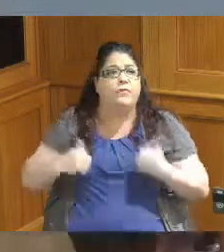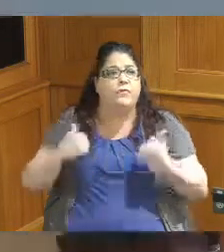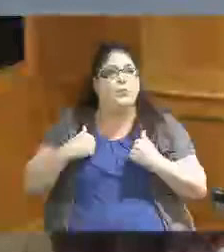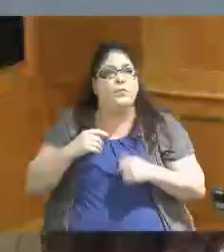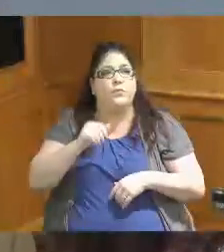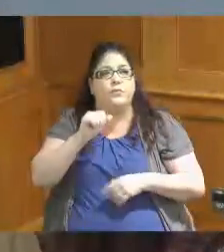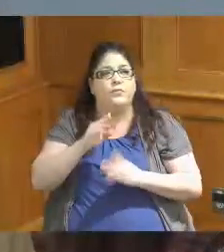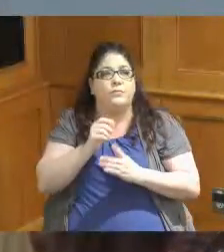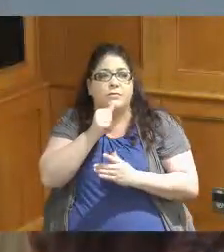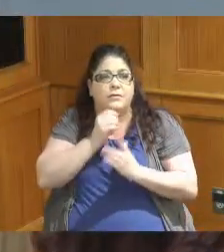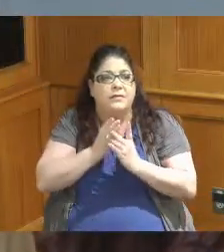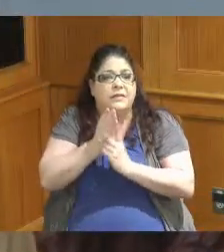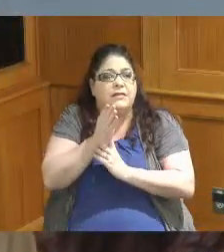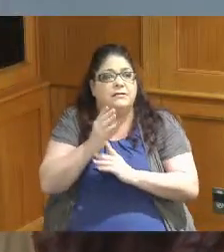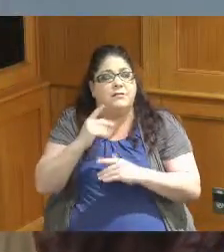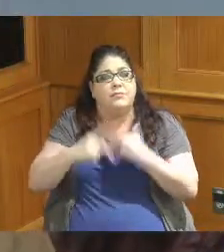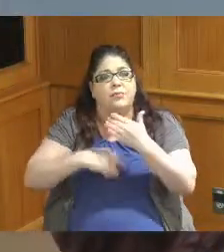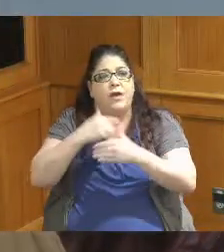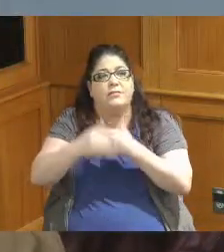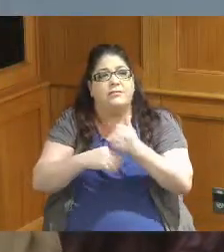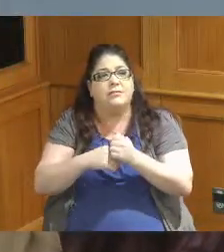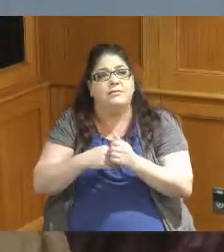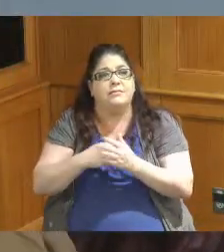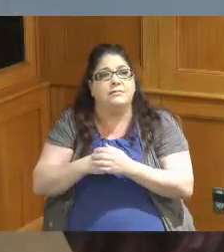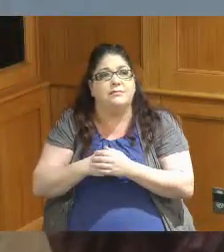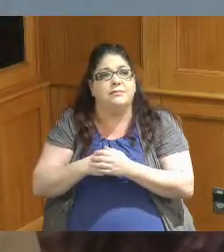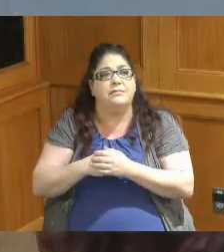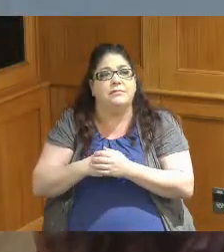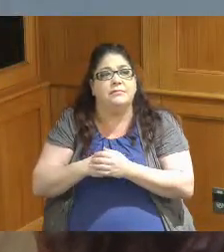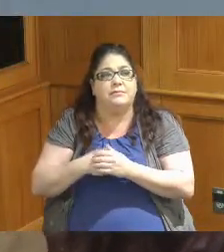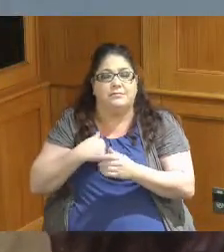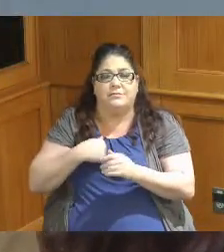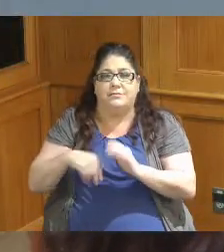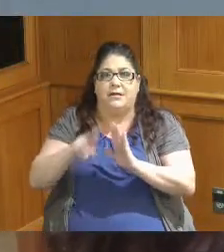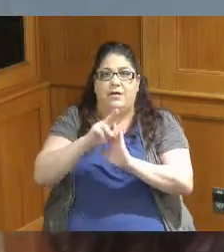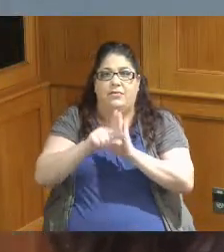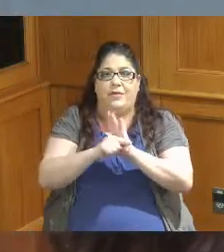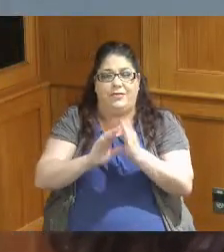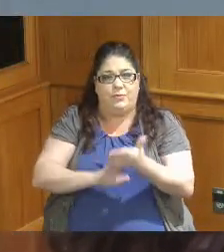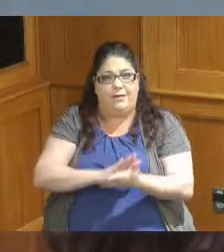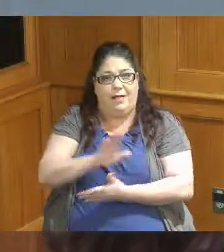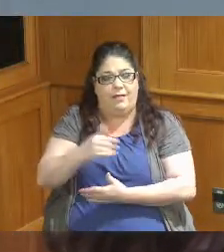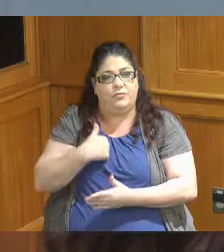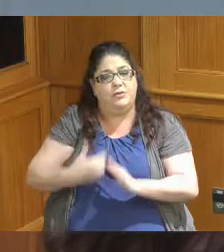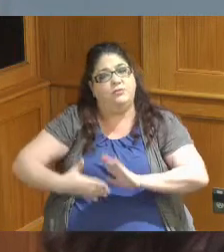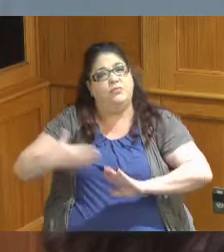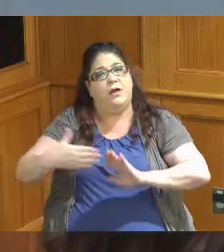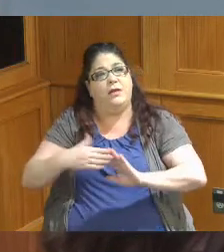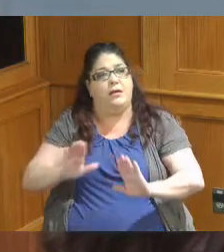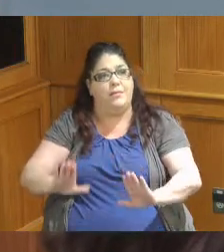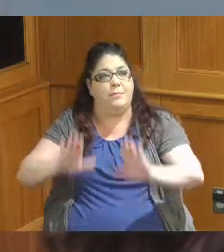with our programming as a an undergraduate college we also run an amazing Office of